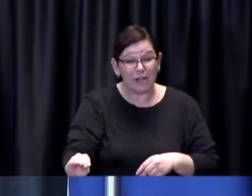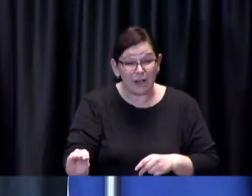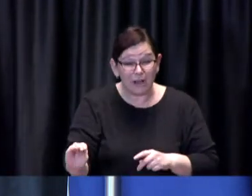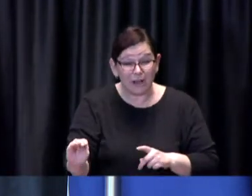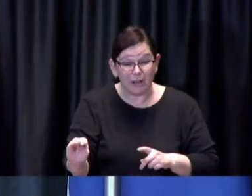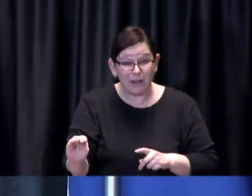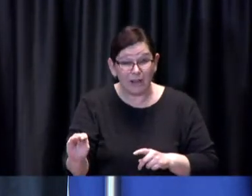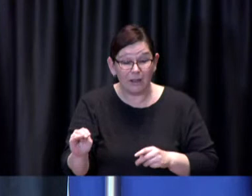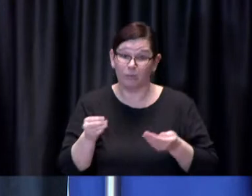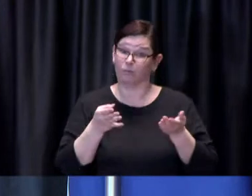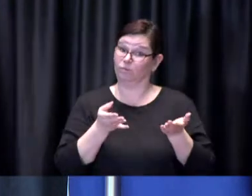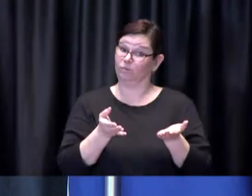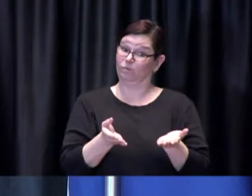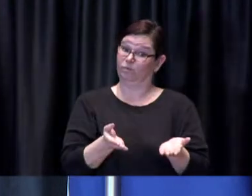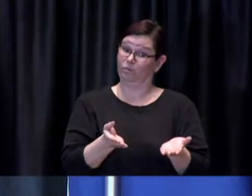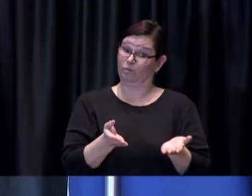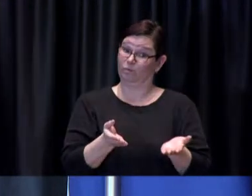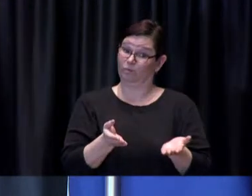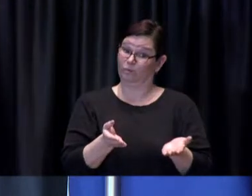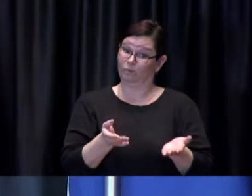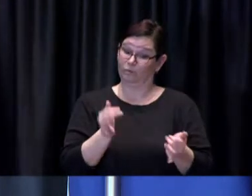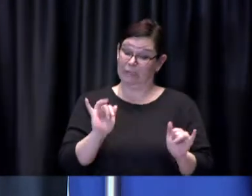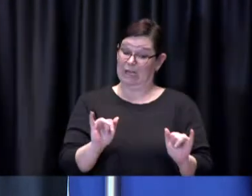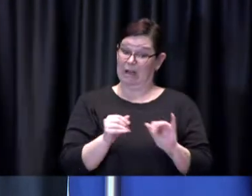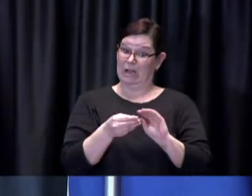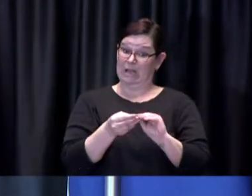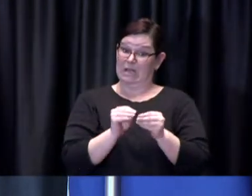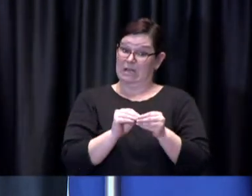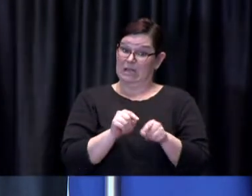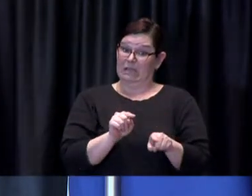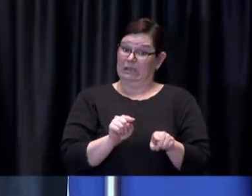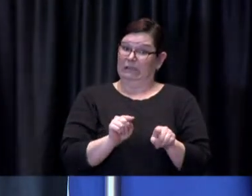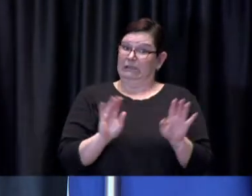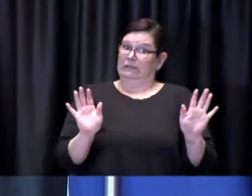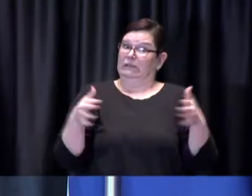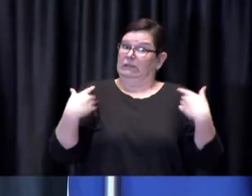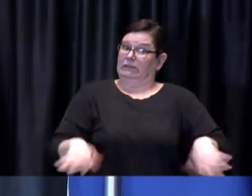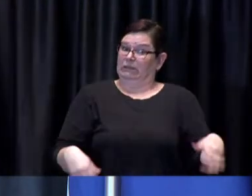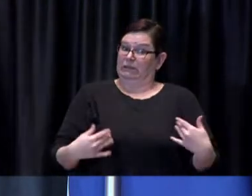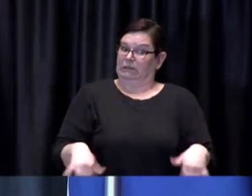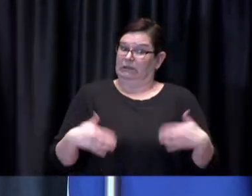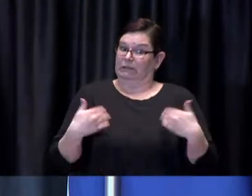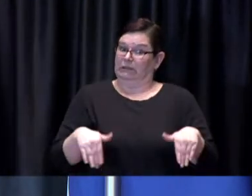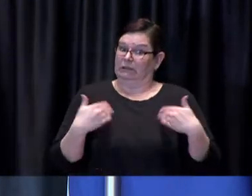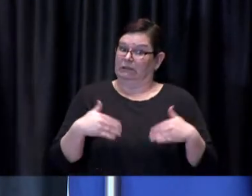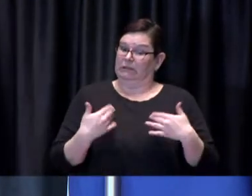The data continued to paint a picture of worsening resurgence and escalating cases.